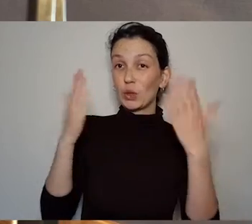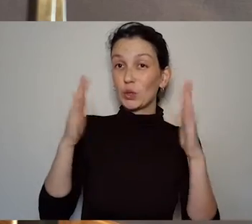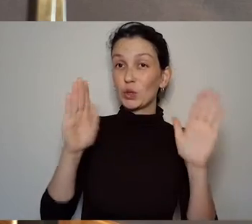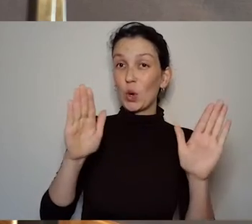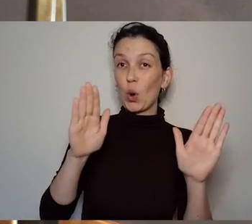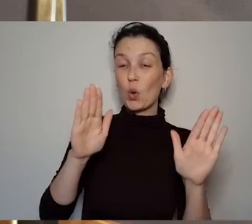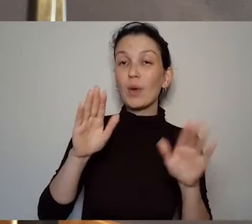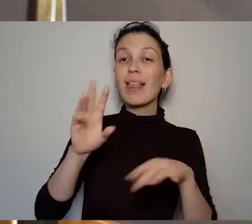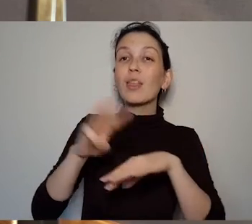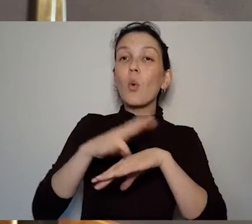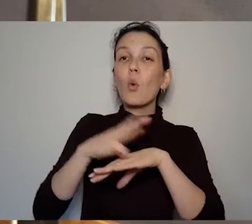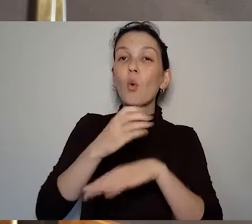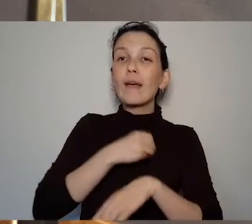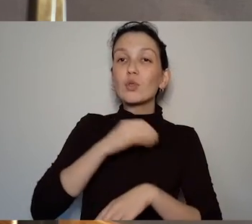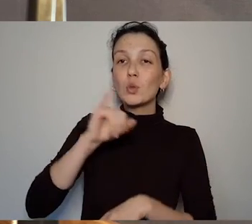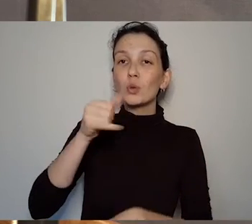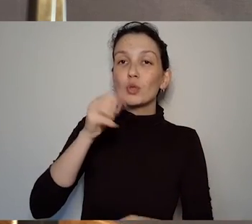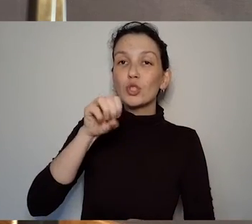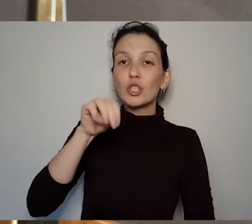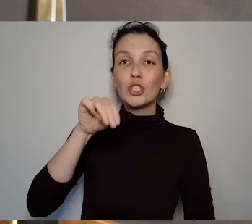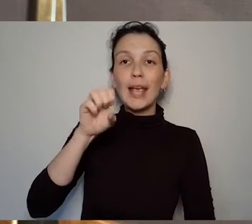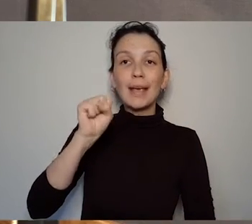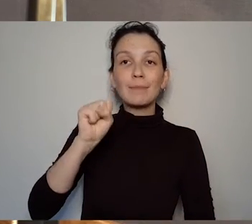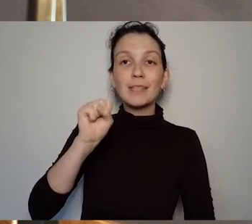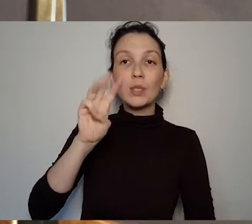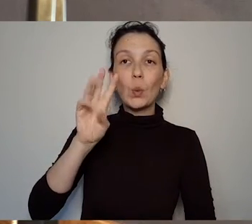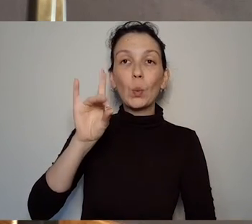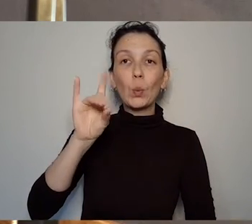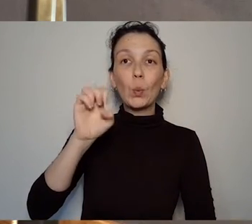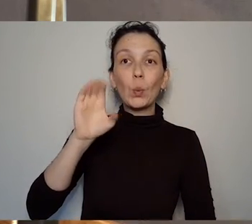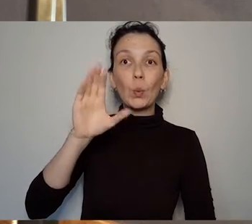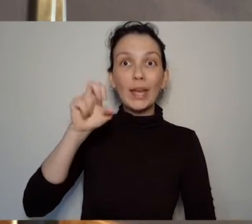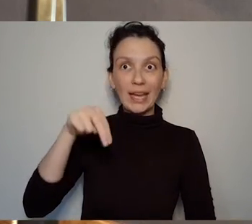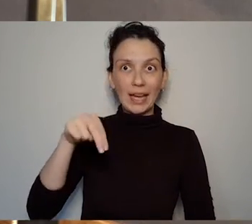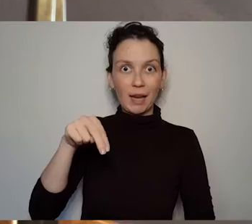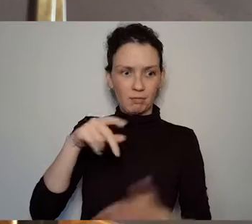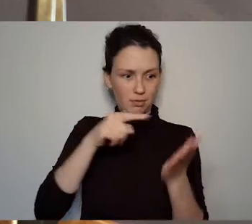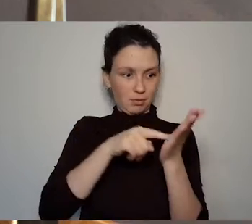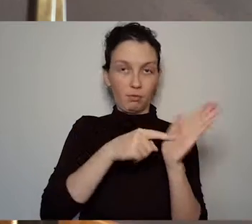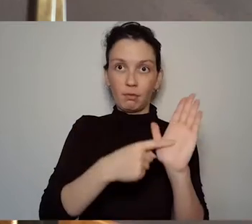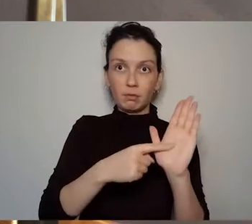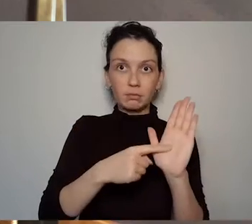description of the character and and it's it of course is giving you let's say clues for